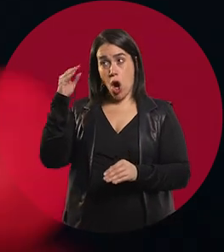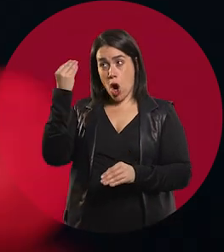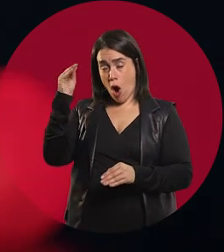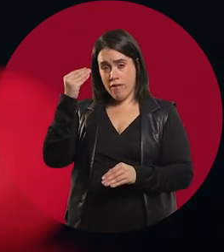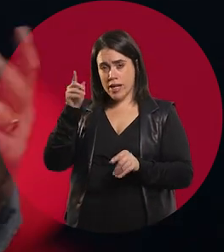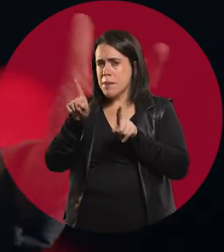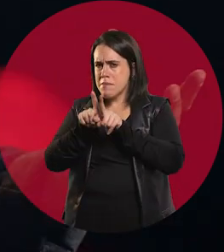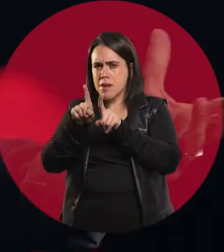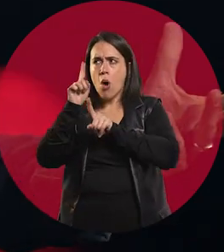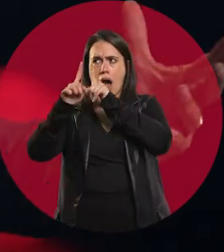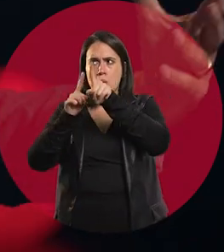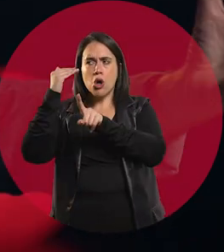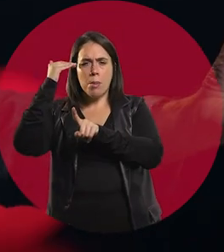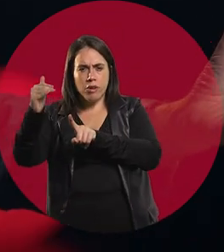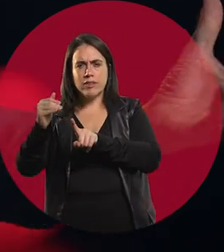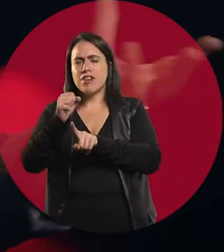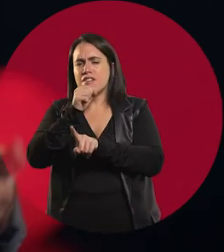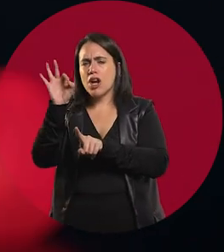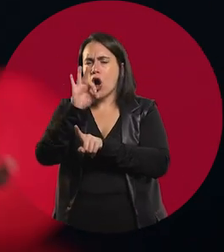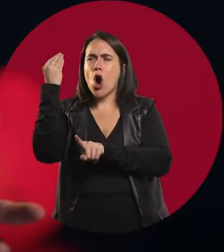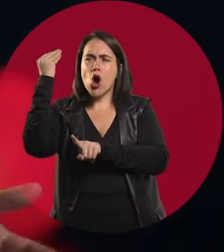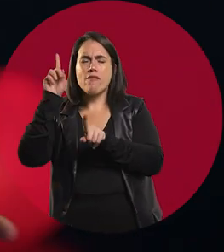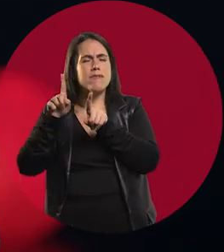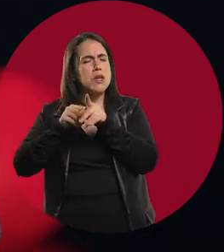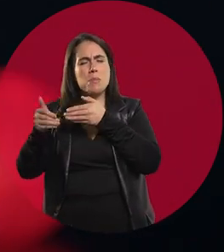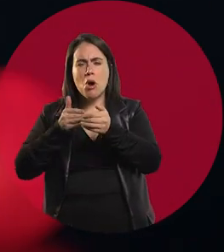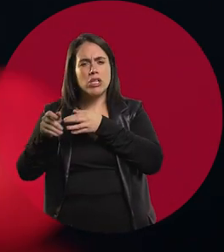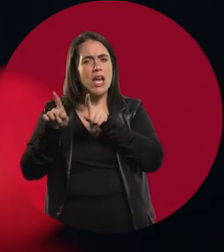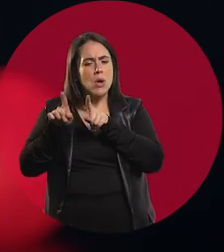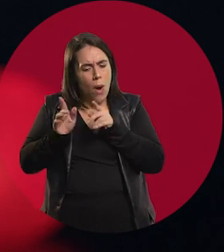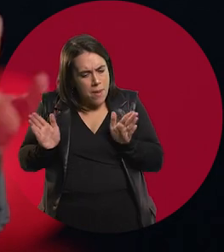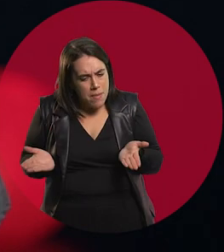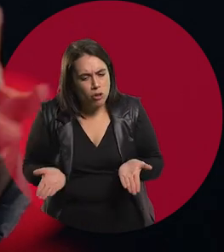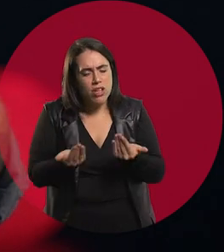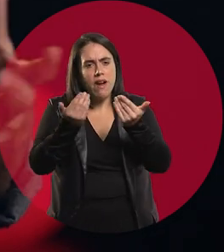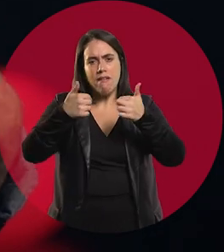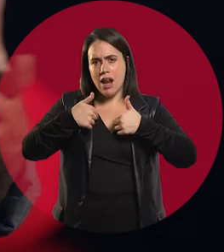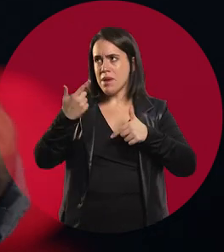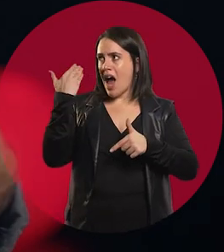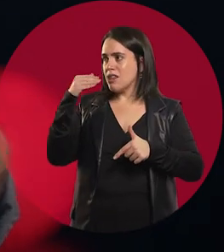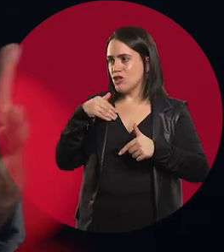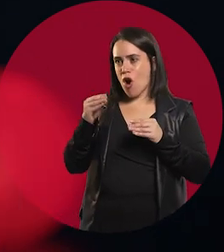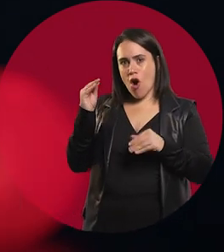from the wisest and most veteran to the youngest who had little age difference